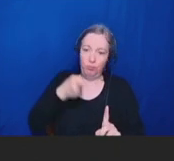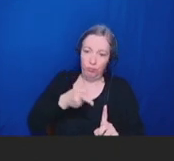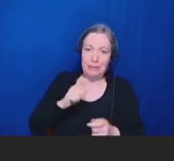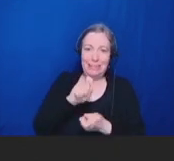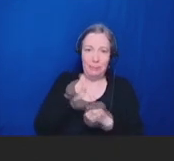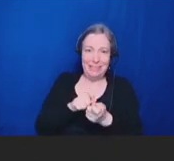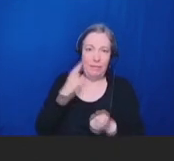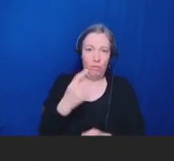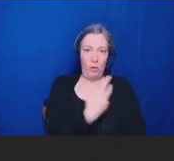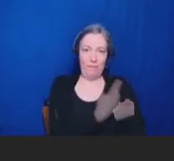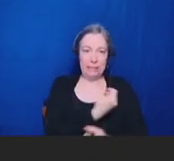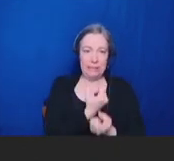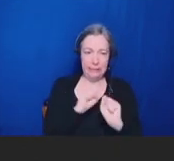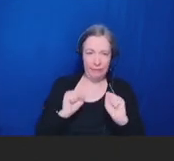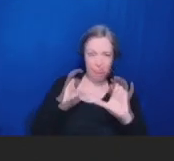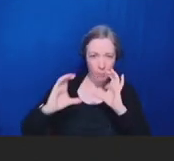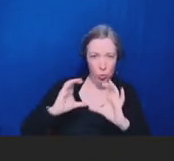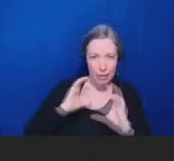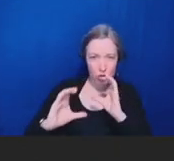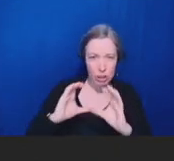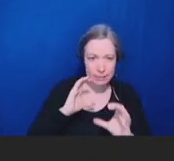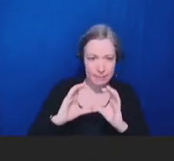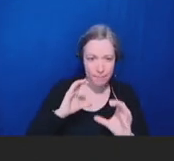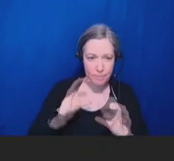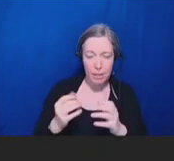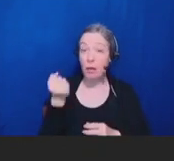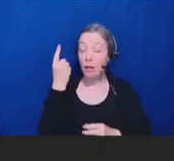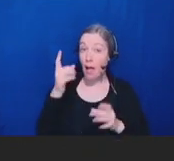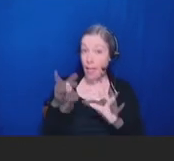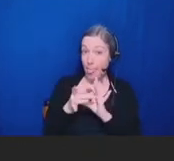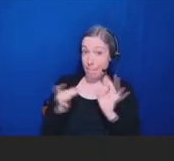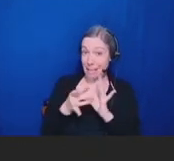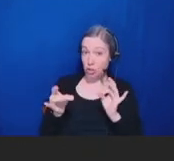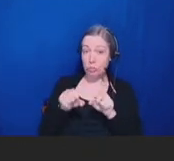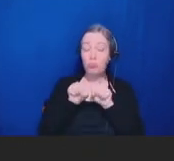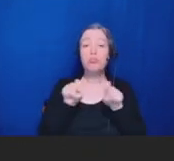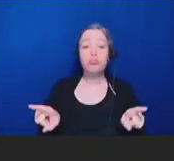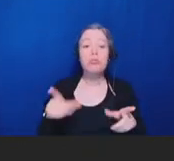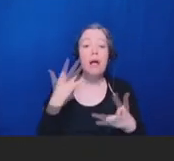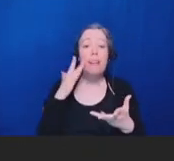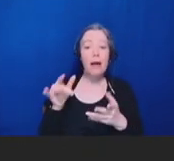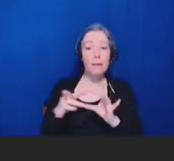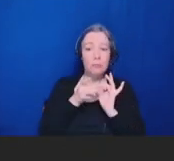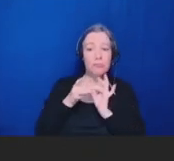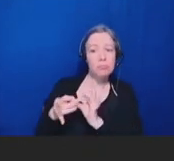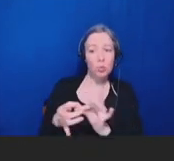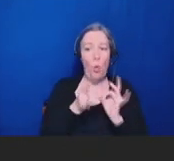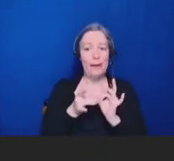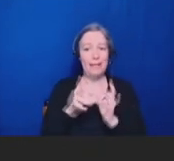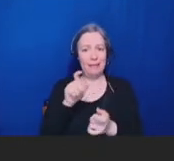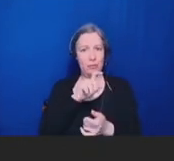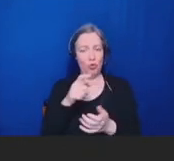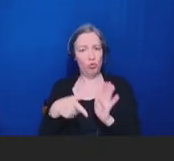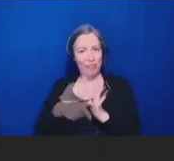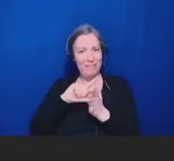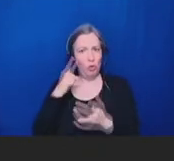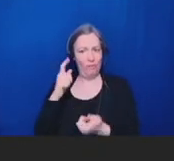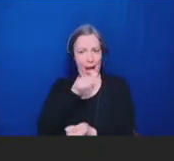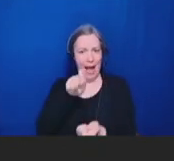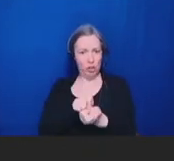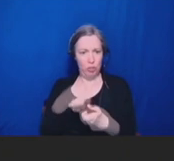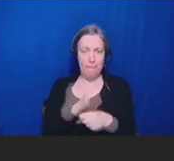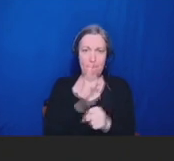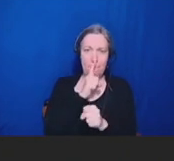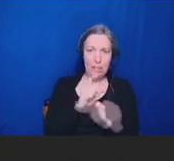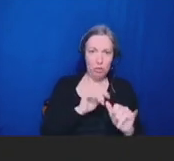about vaccine safety in a coordinated and consistent manner. Next slide, please.